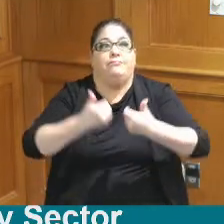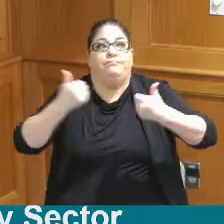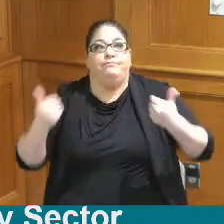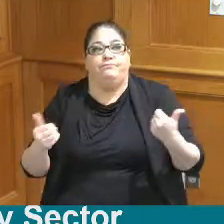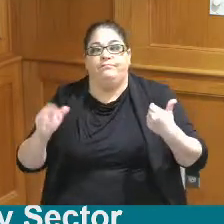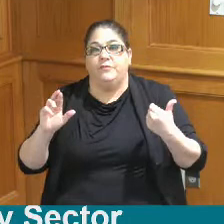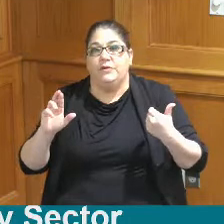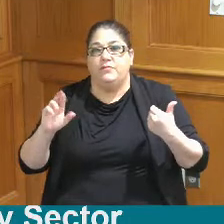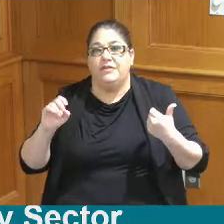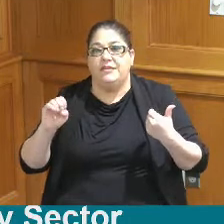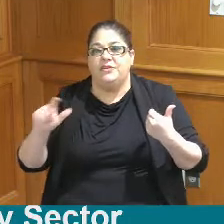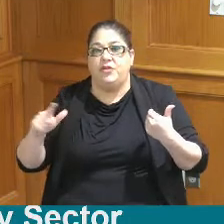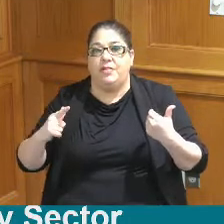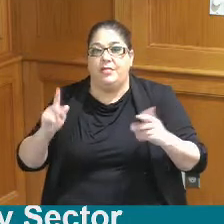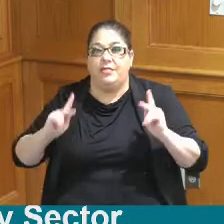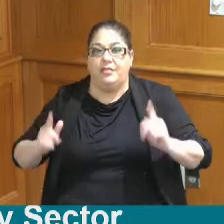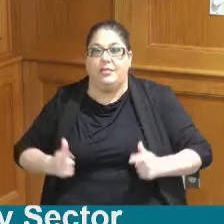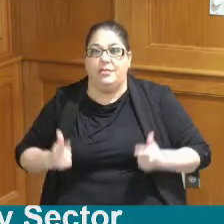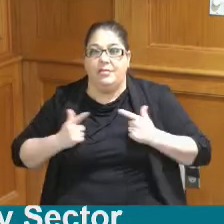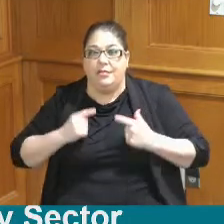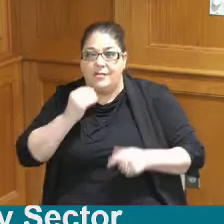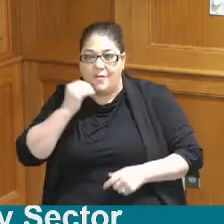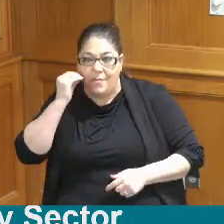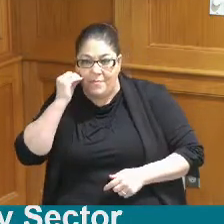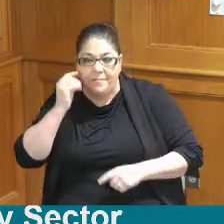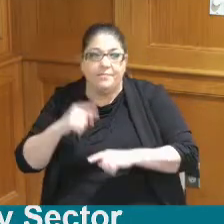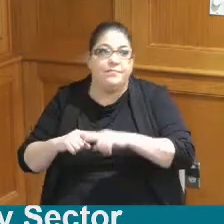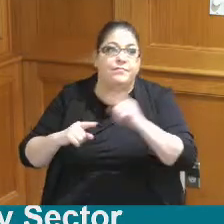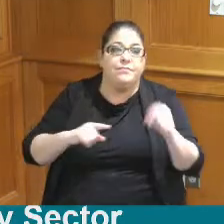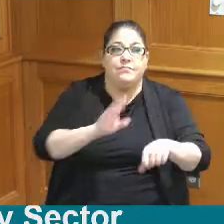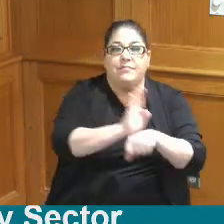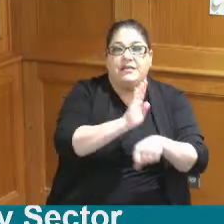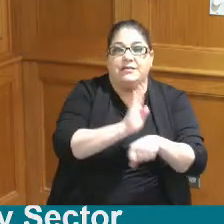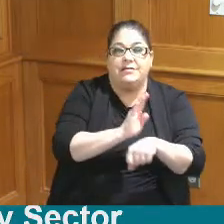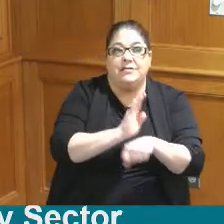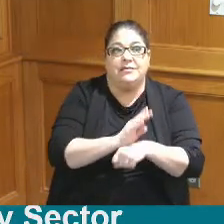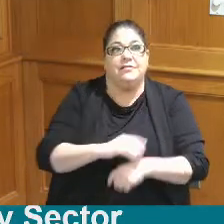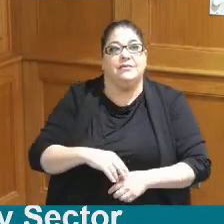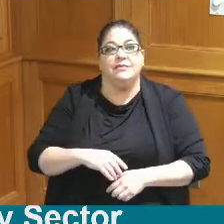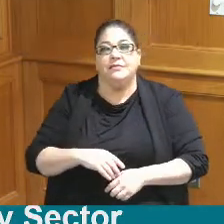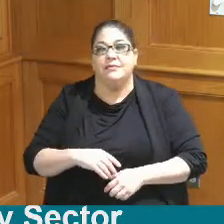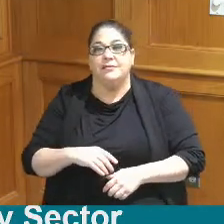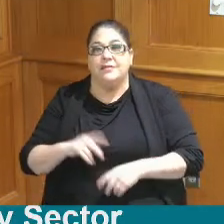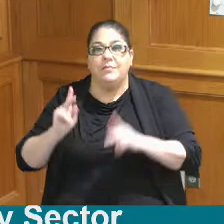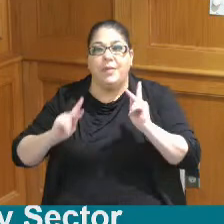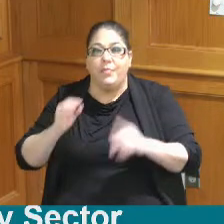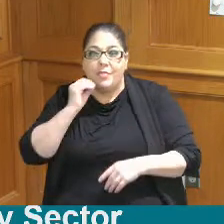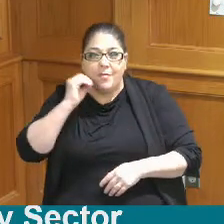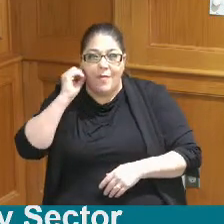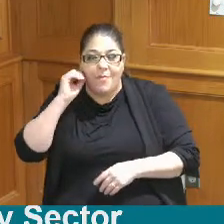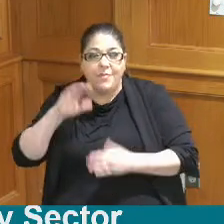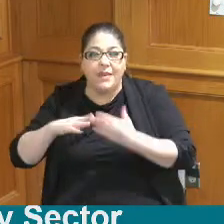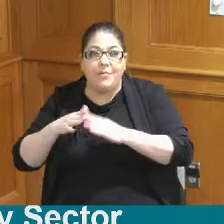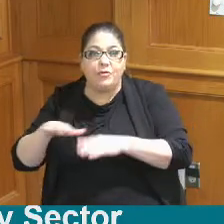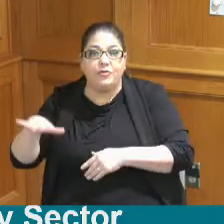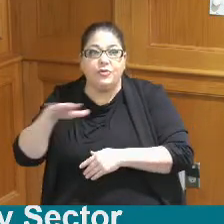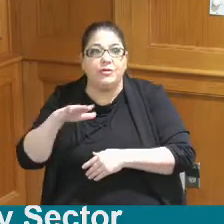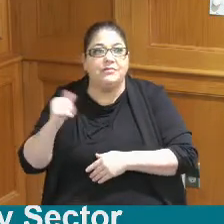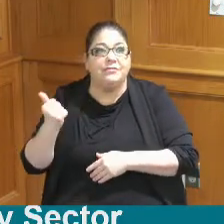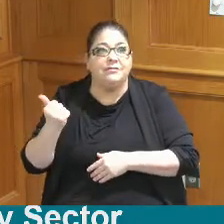sector goals So currently you can see residential has about 18 diversion we're hoping to push that